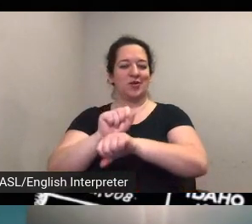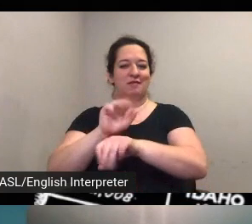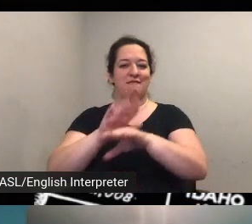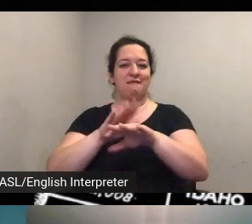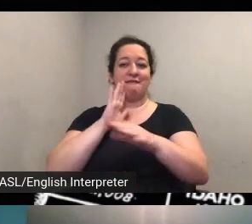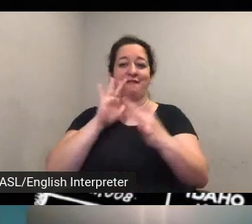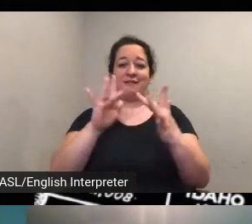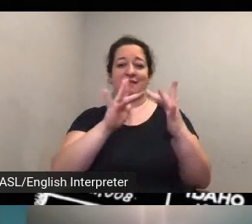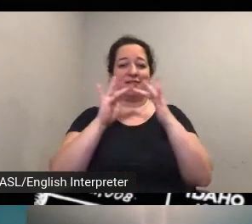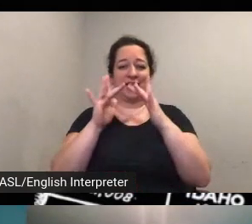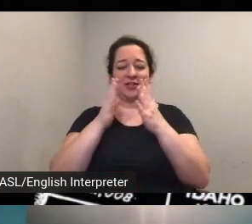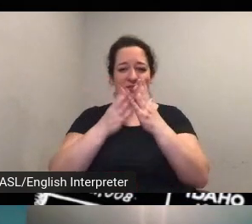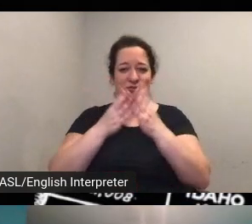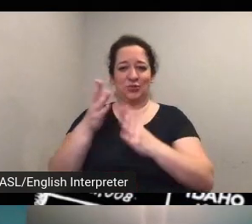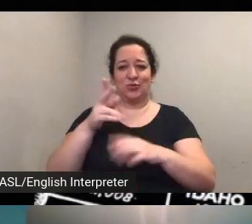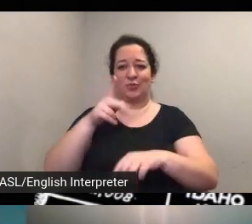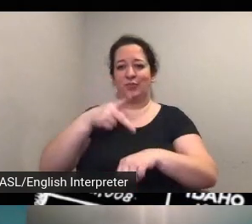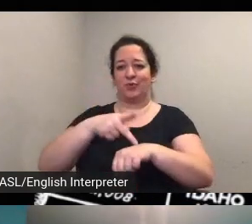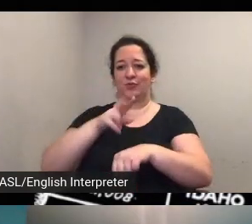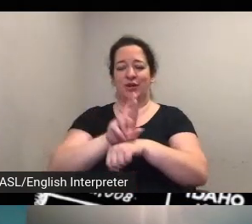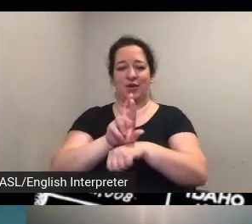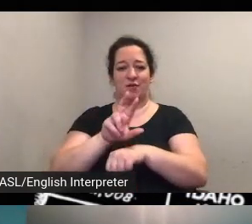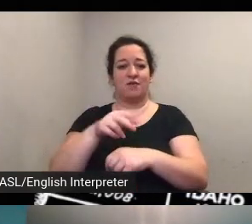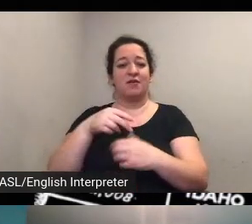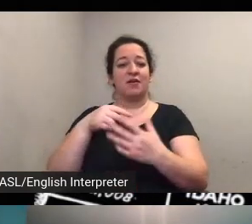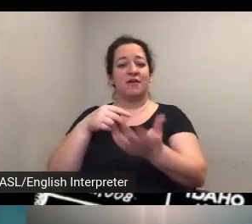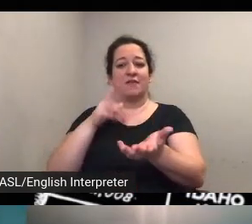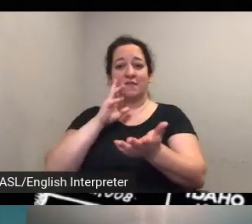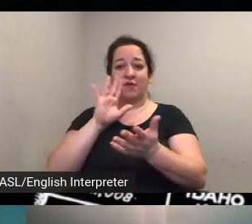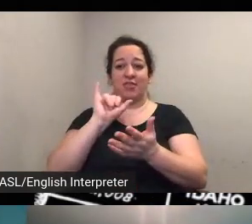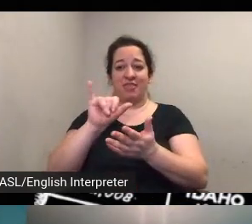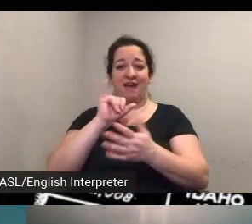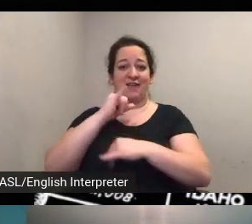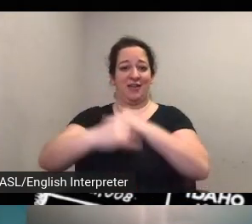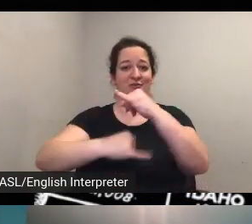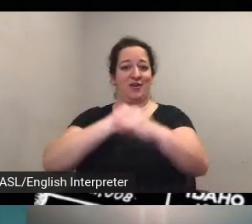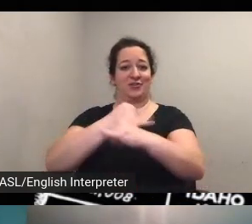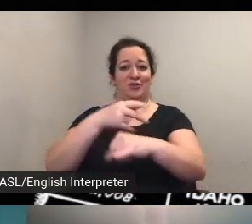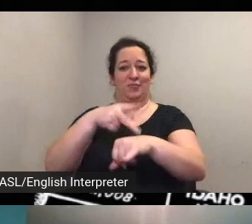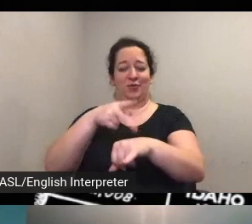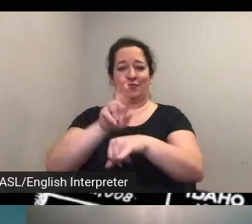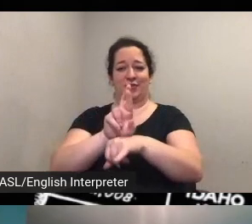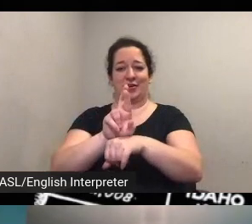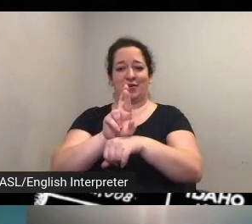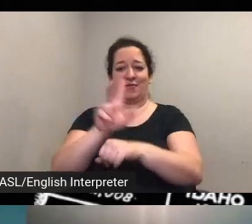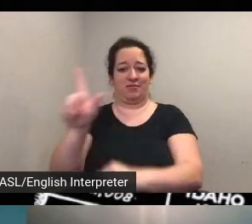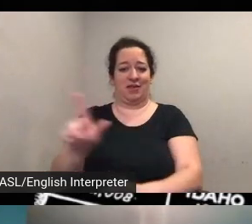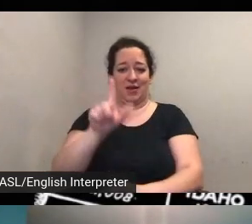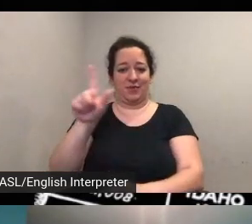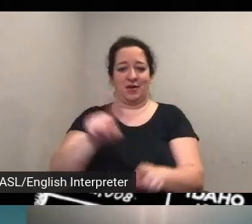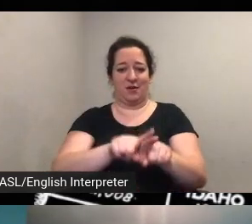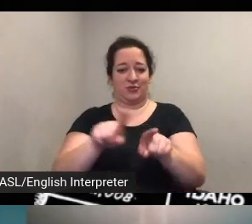through the university of puerto rico library as well um would you all like to say anything about